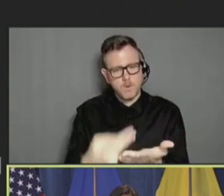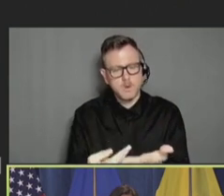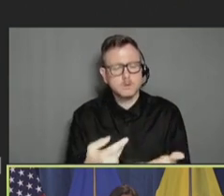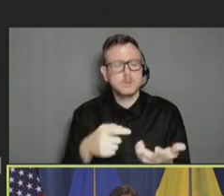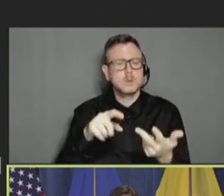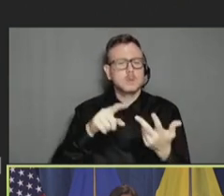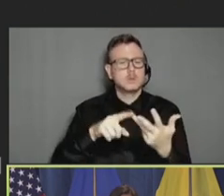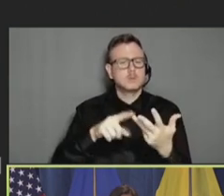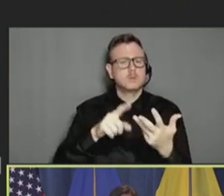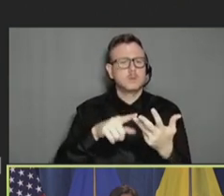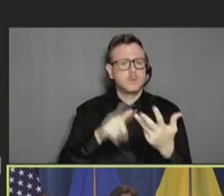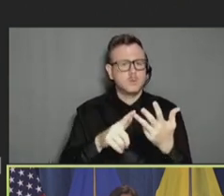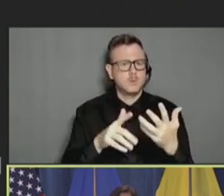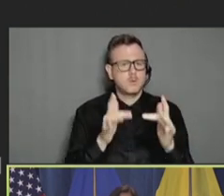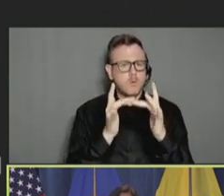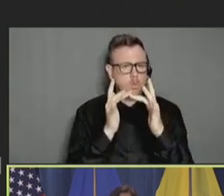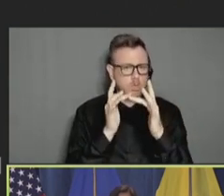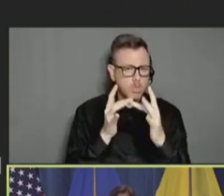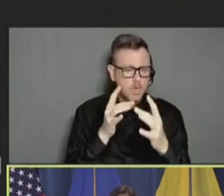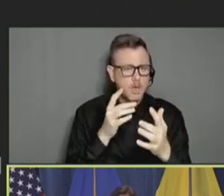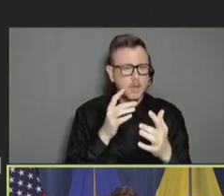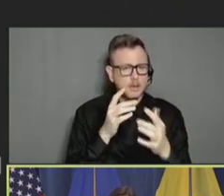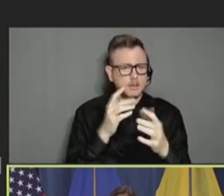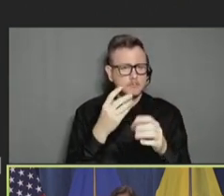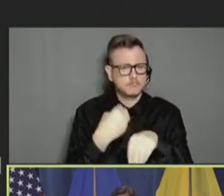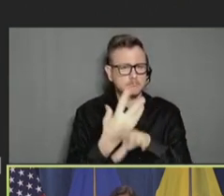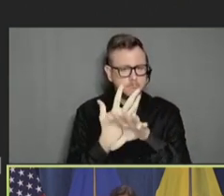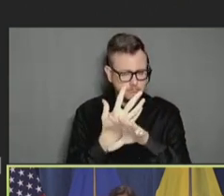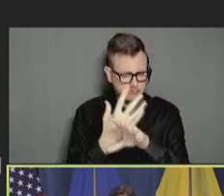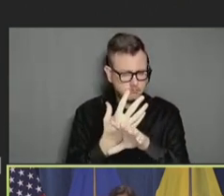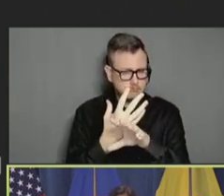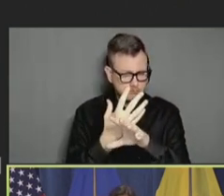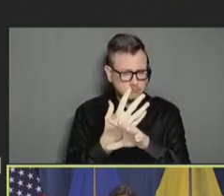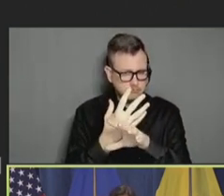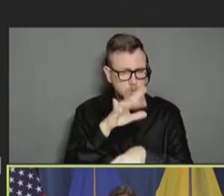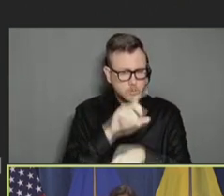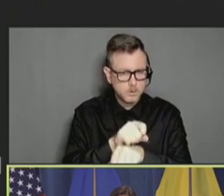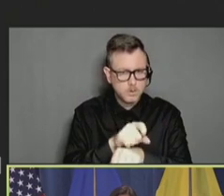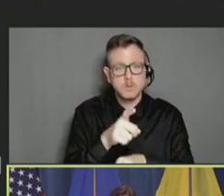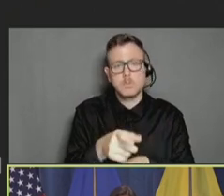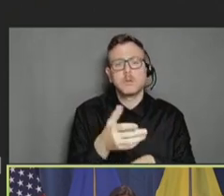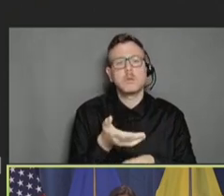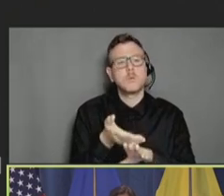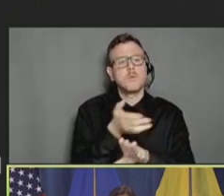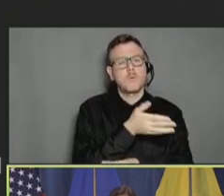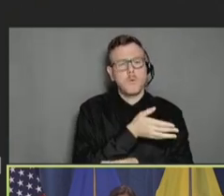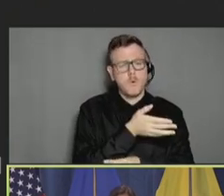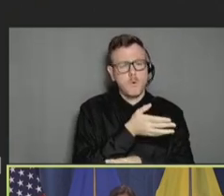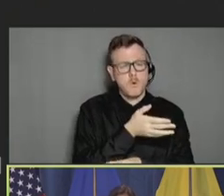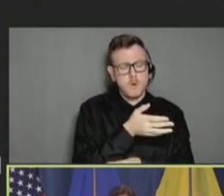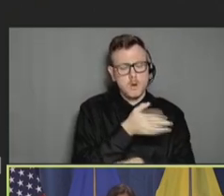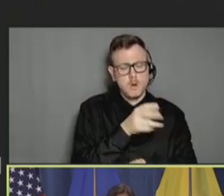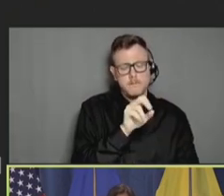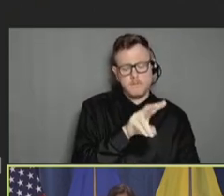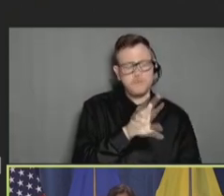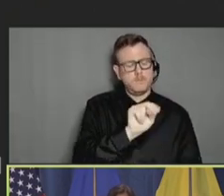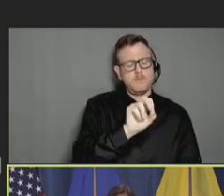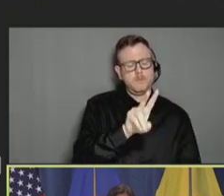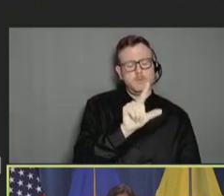And in October of 2020, so before a vaccine was available, we asked older adults, and